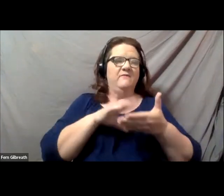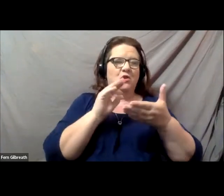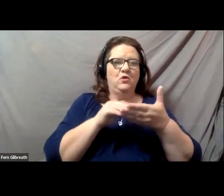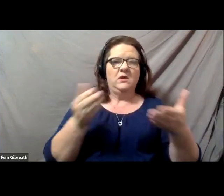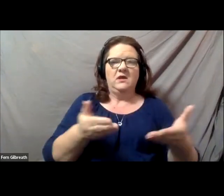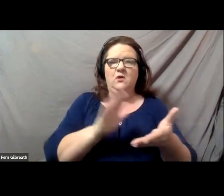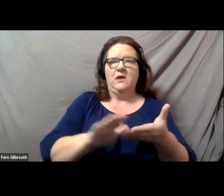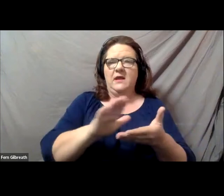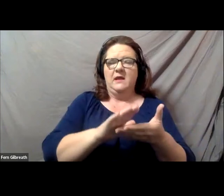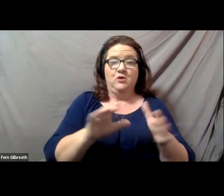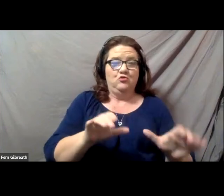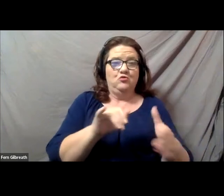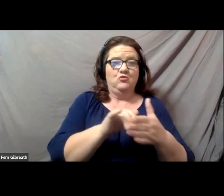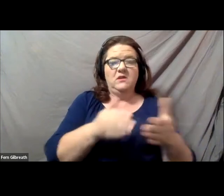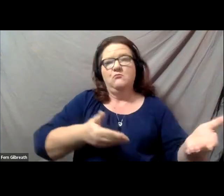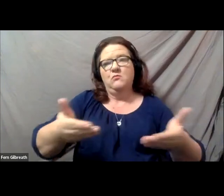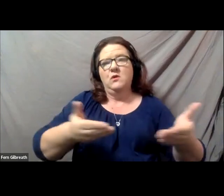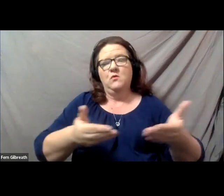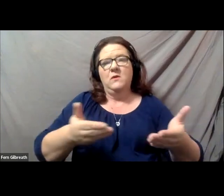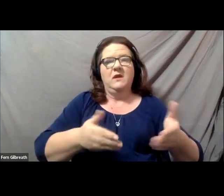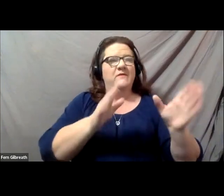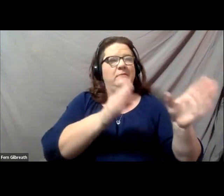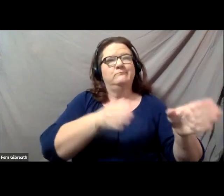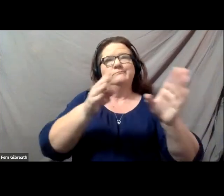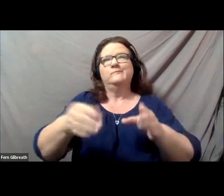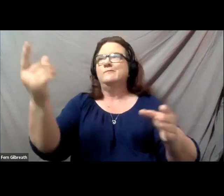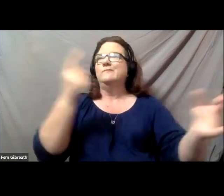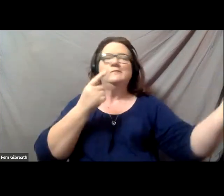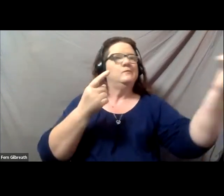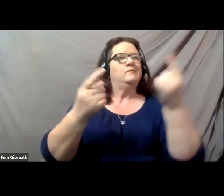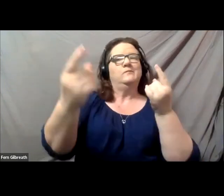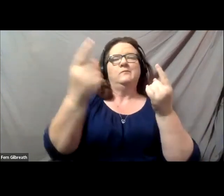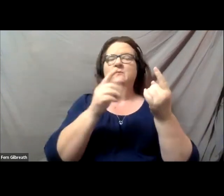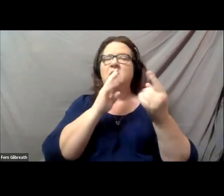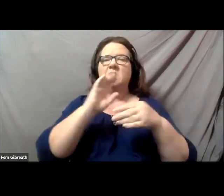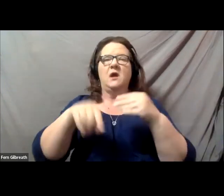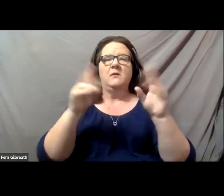To do this, we invite a public figure too to discuss topics of social significance.